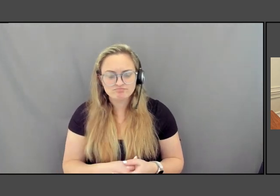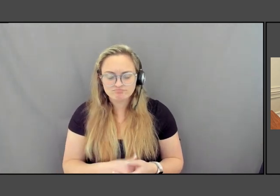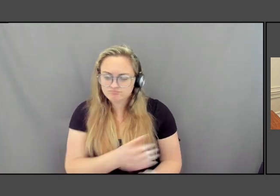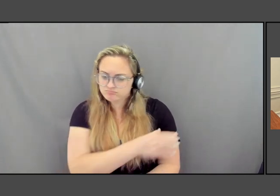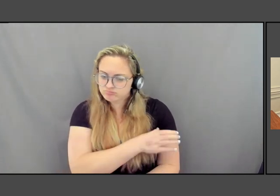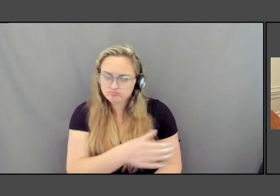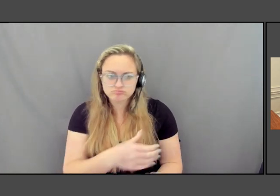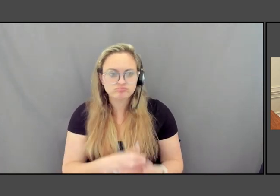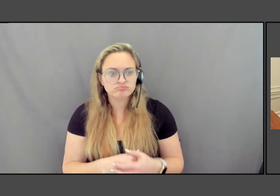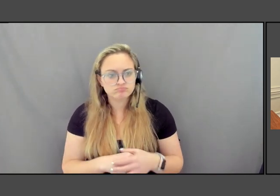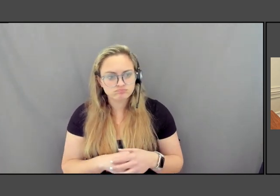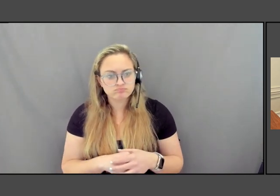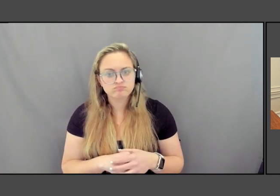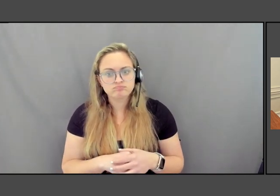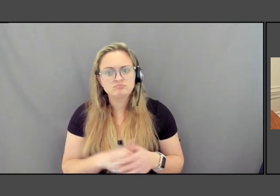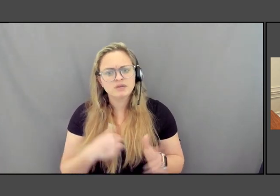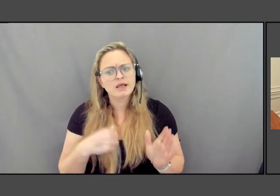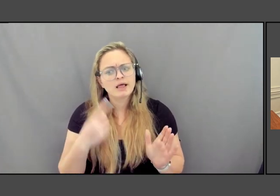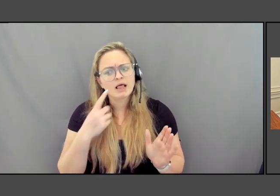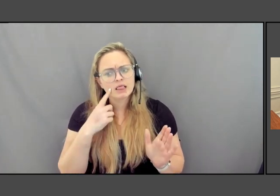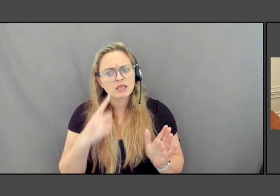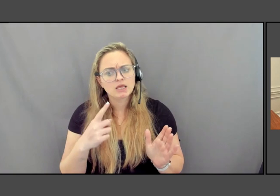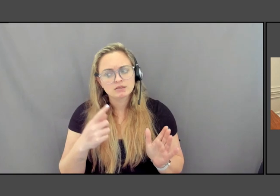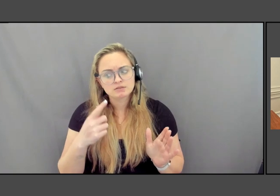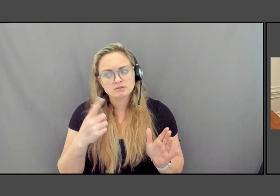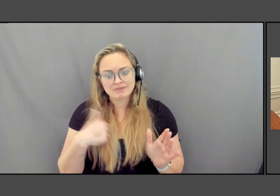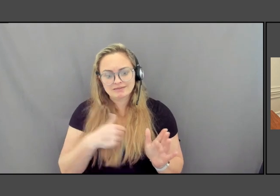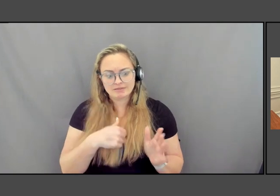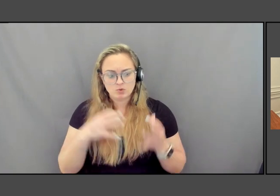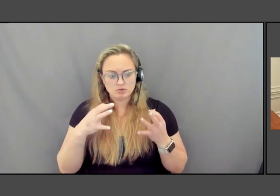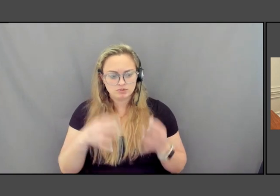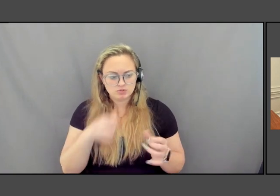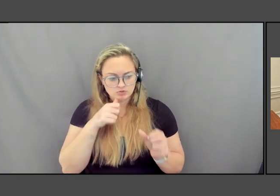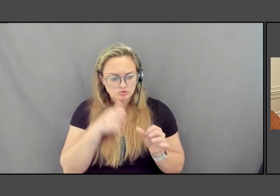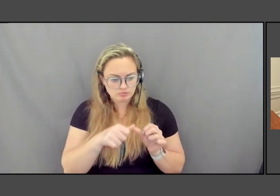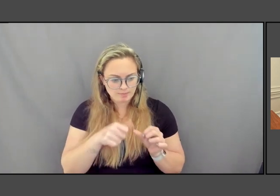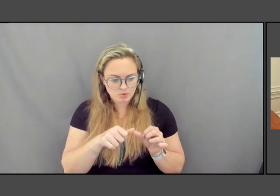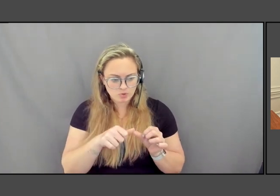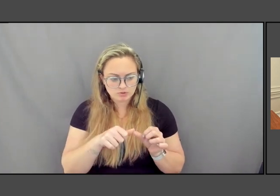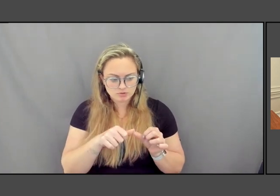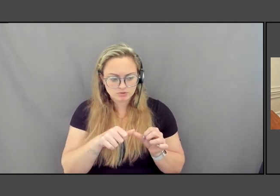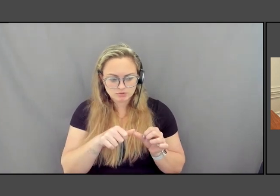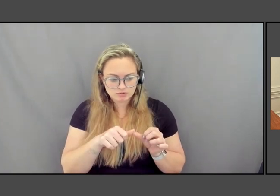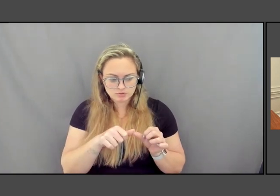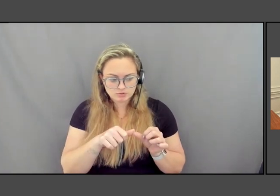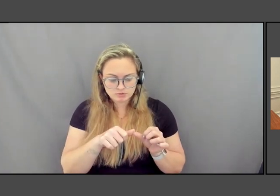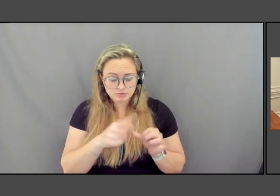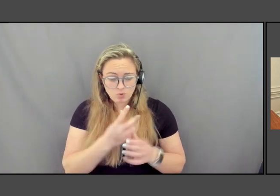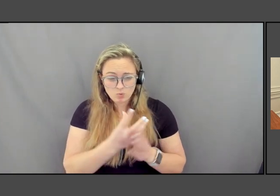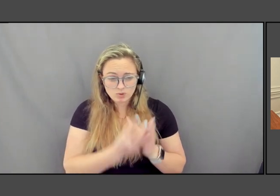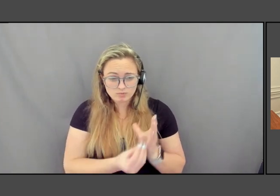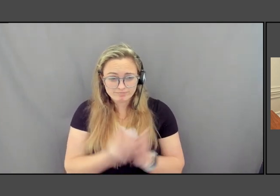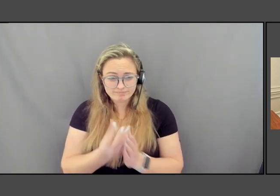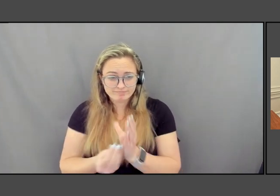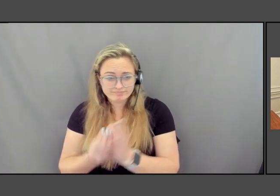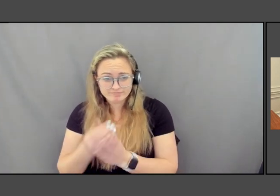And I think it is up to us to remember what we've we've we're losing in order to help us maybe prevent